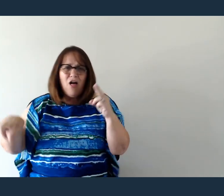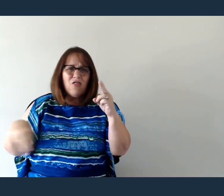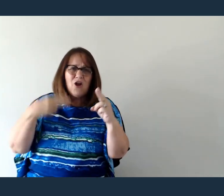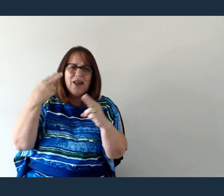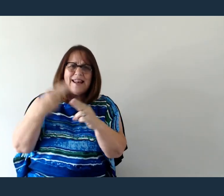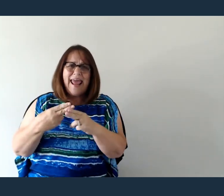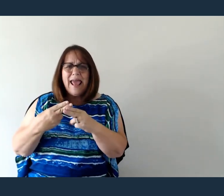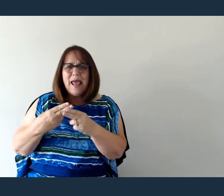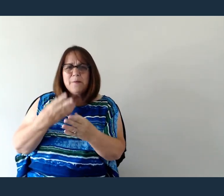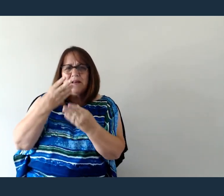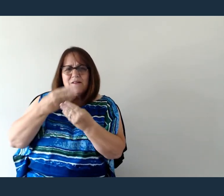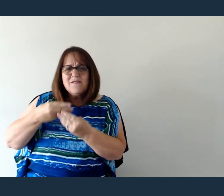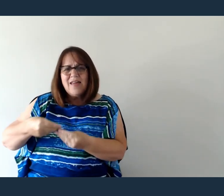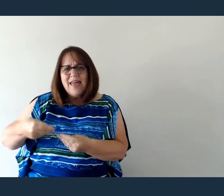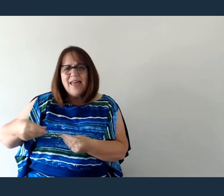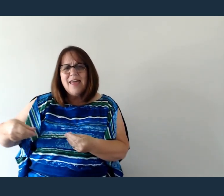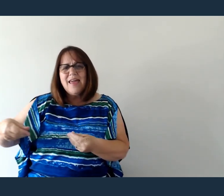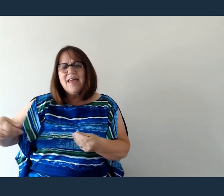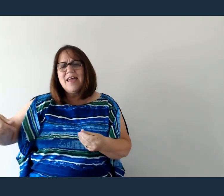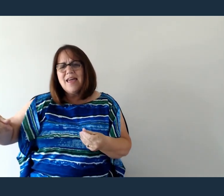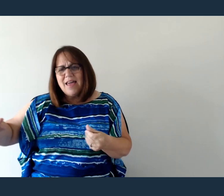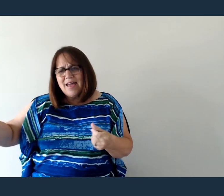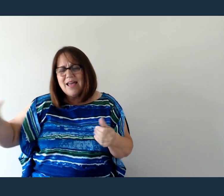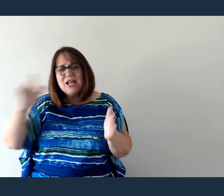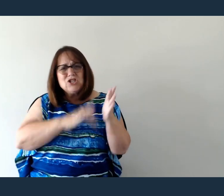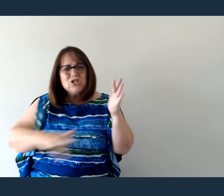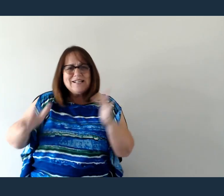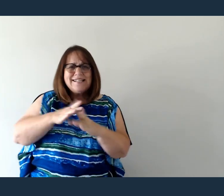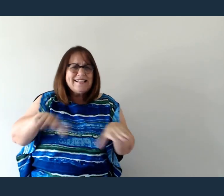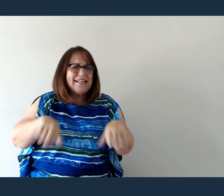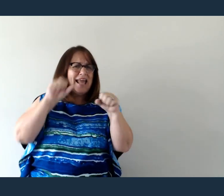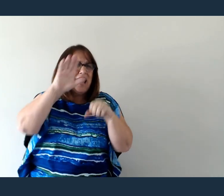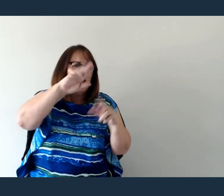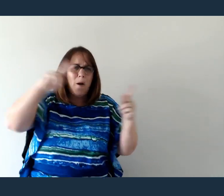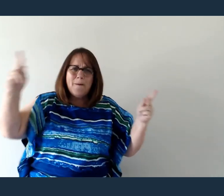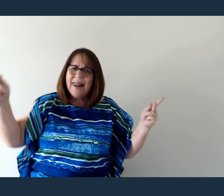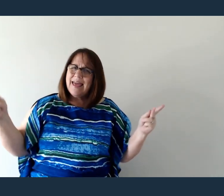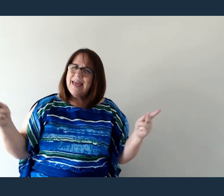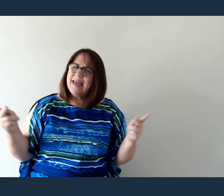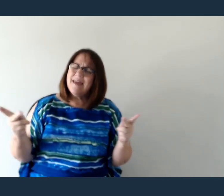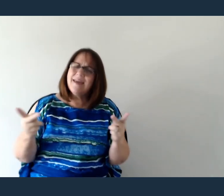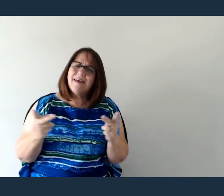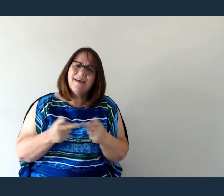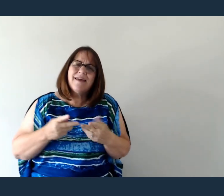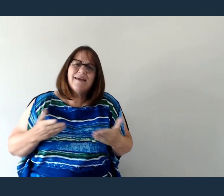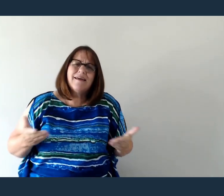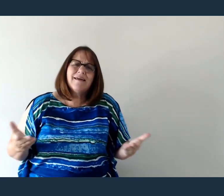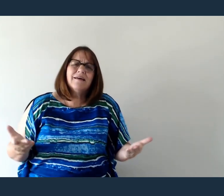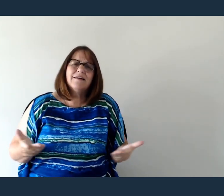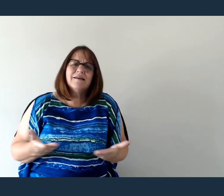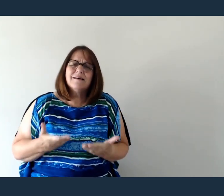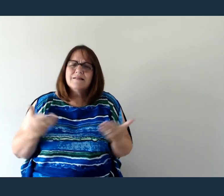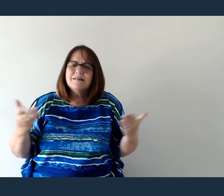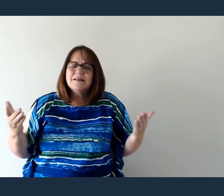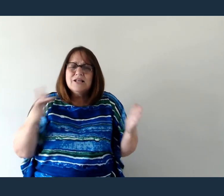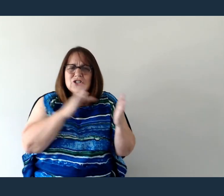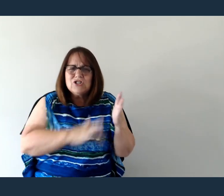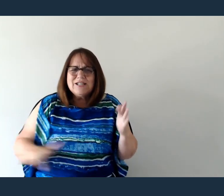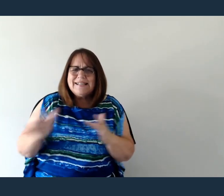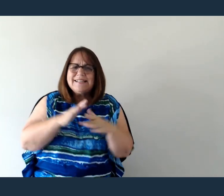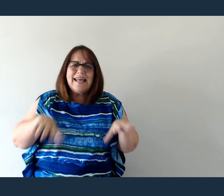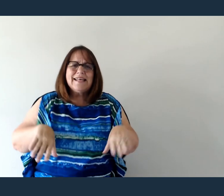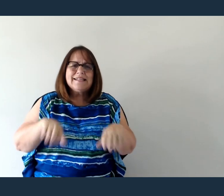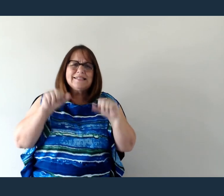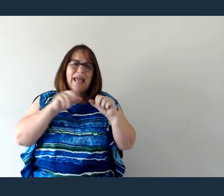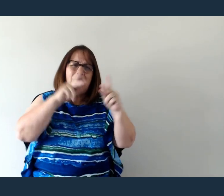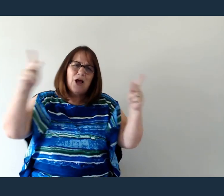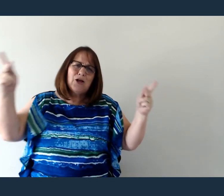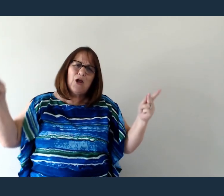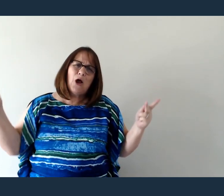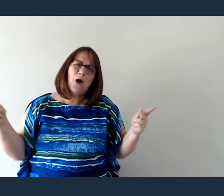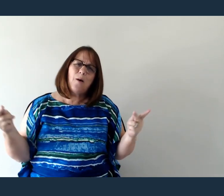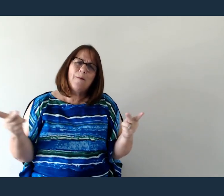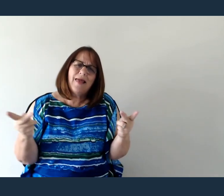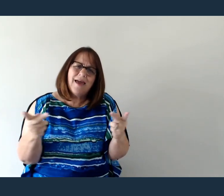Jesus, take Your place Jesus, take Your place